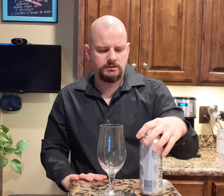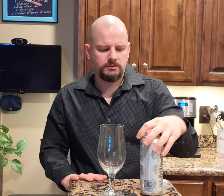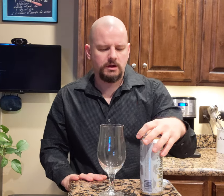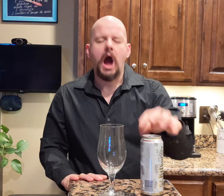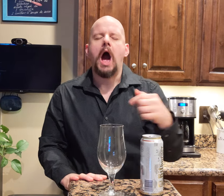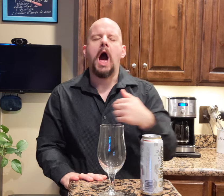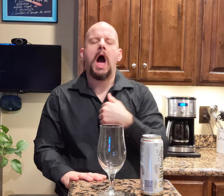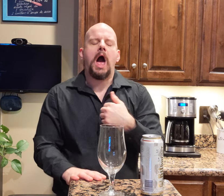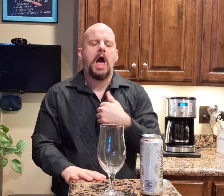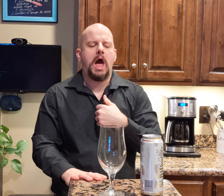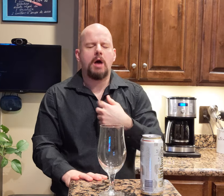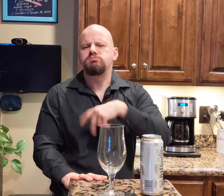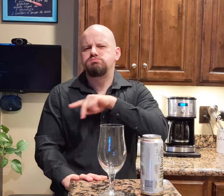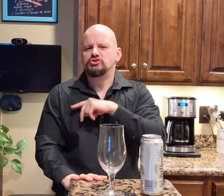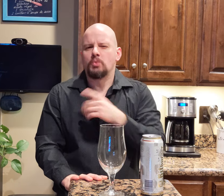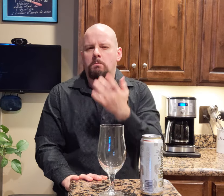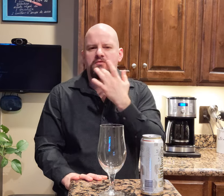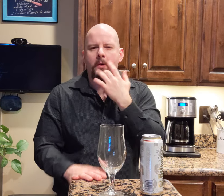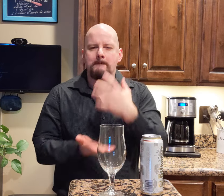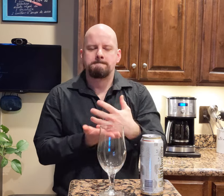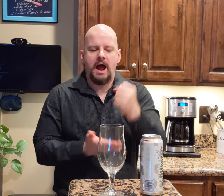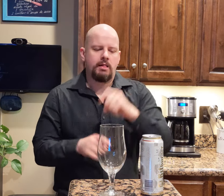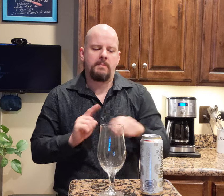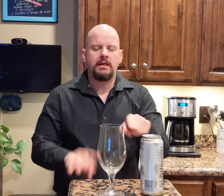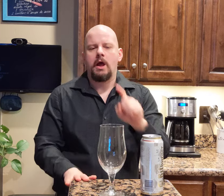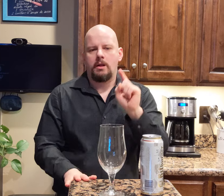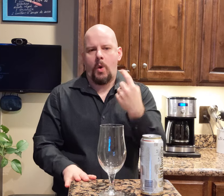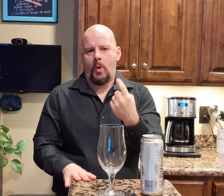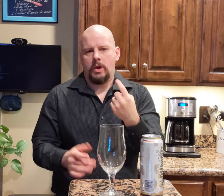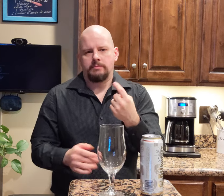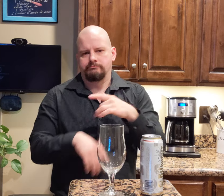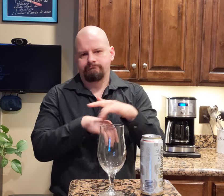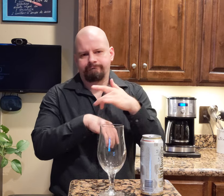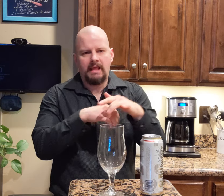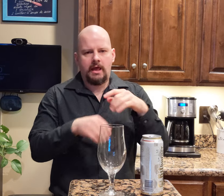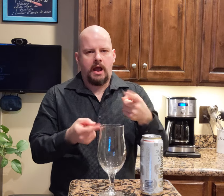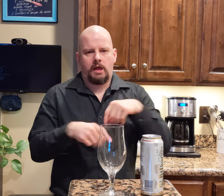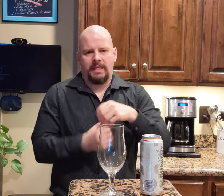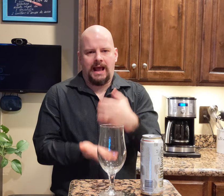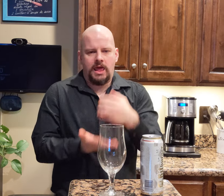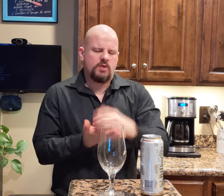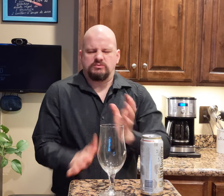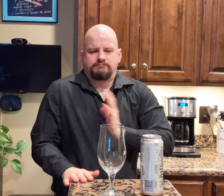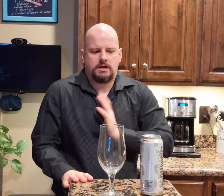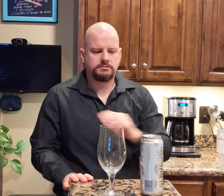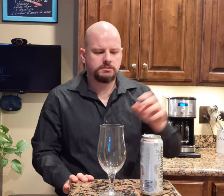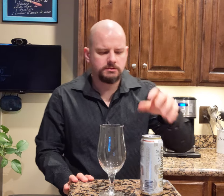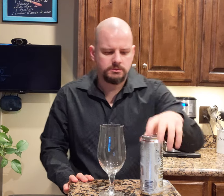I personally prefer bottles but I was able to find them only in cans nearby and that's okay though.